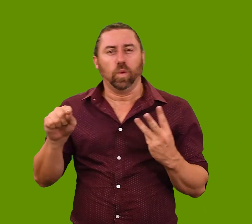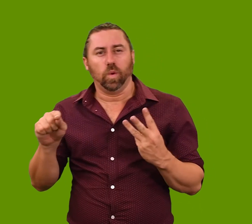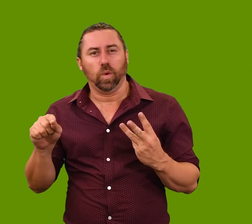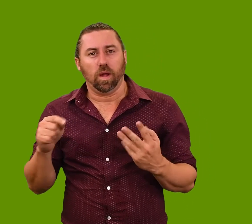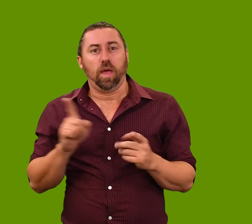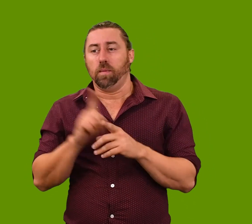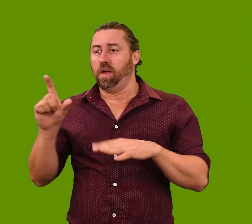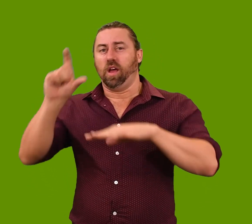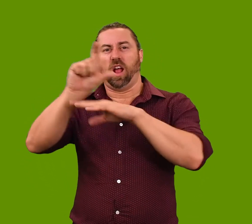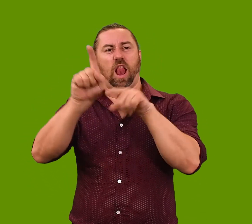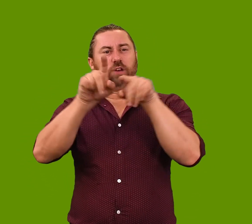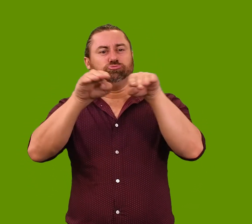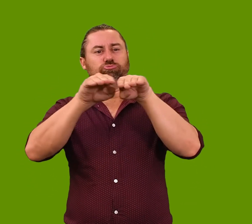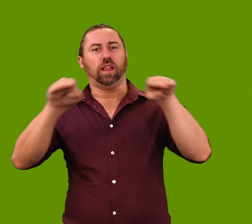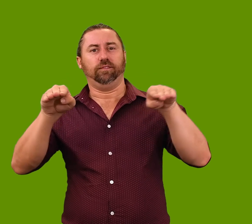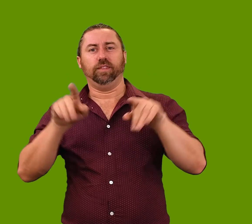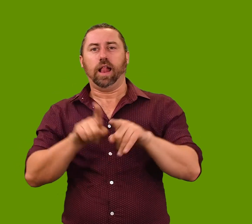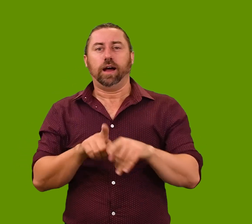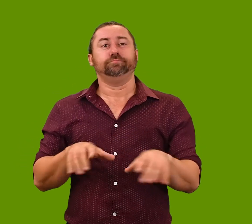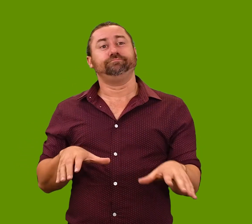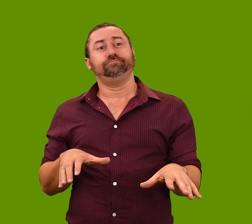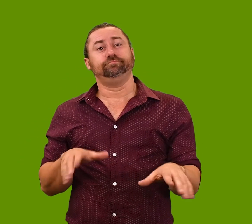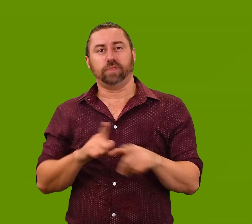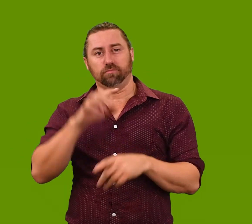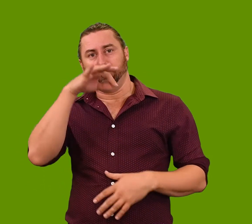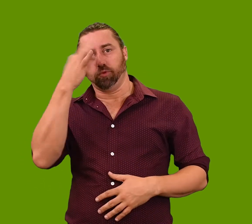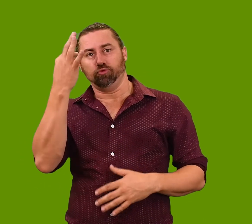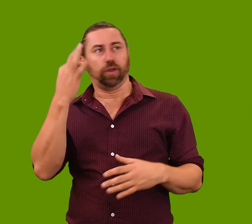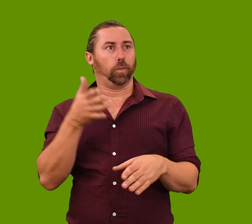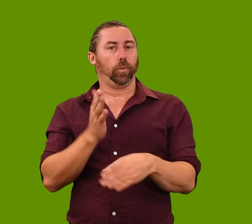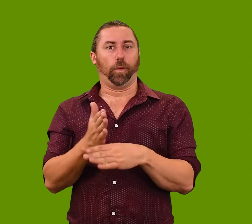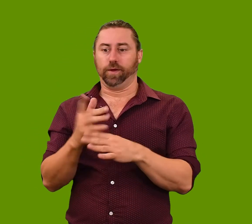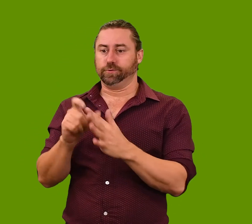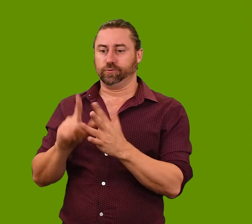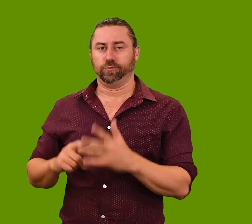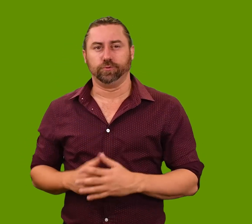the subject is transformed into a shelf ornament in a mundane pose.